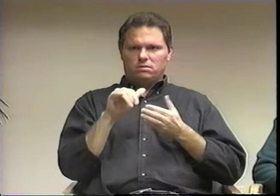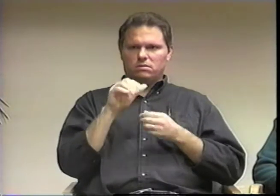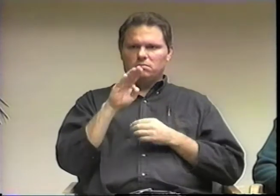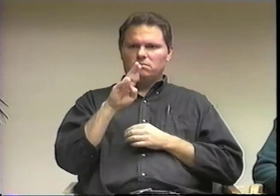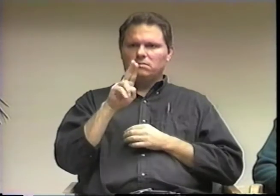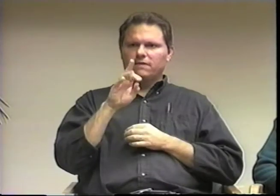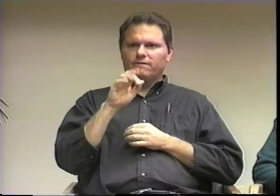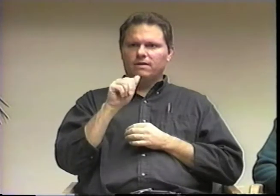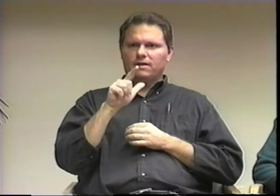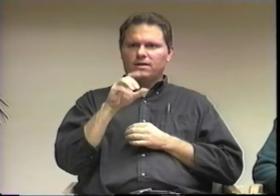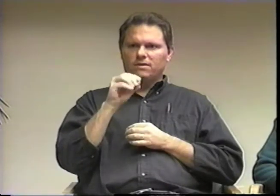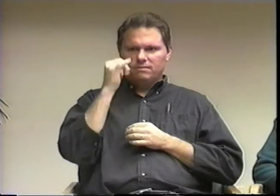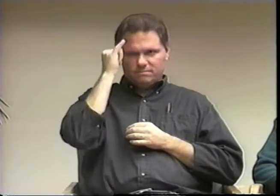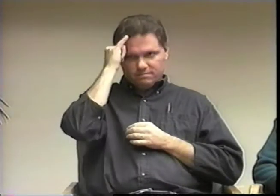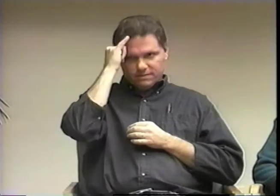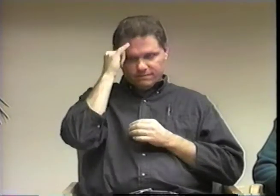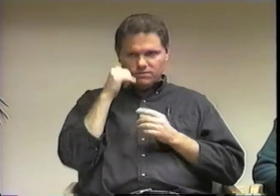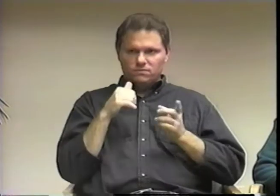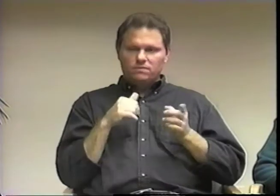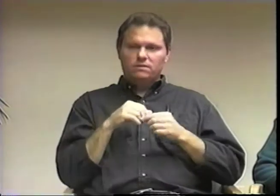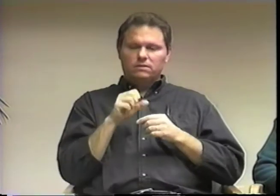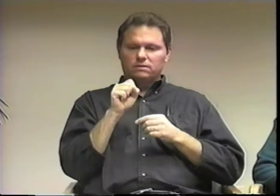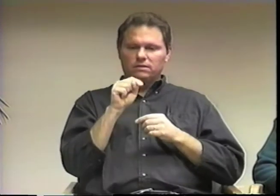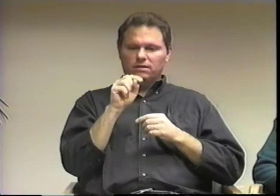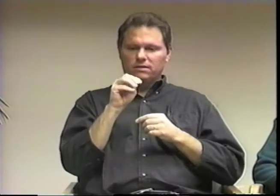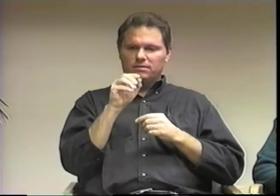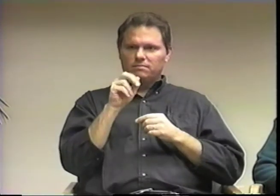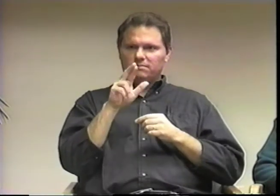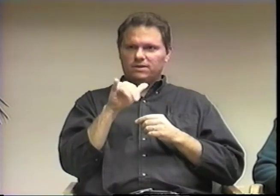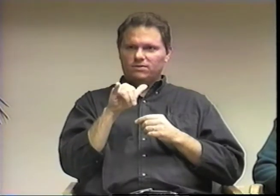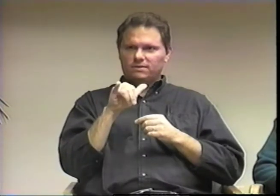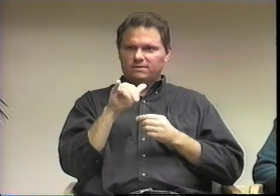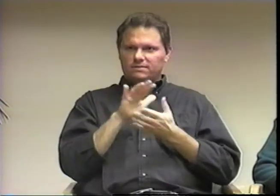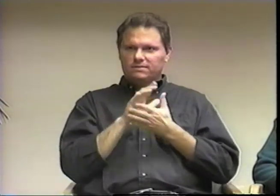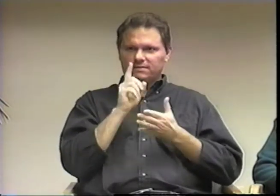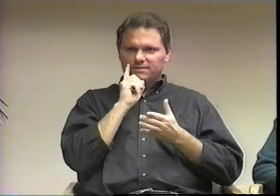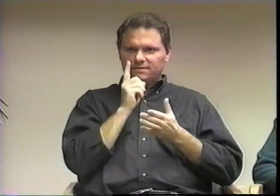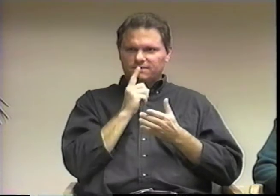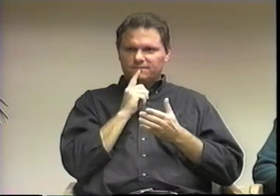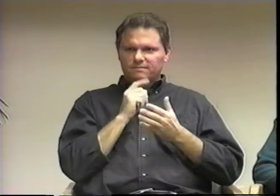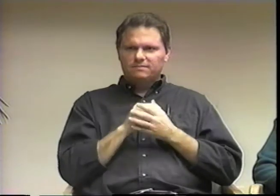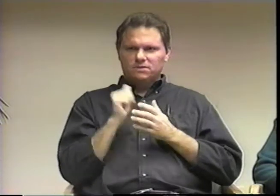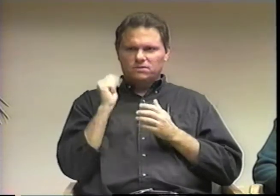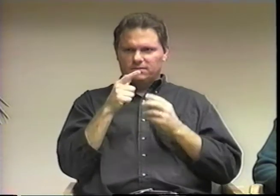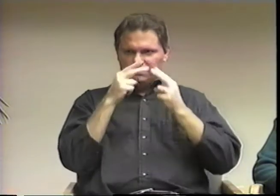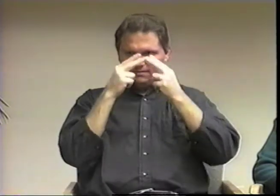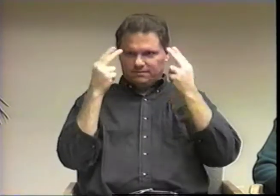I grew up in Buffalo, New York. I went to St. Mary's School for the Deaf.